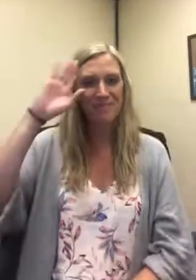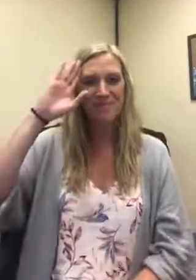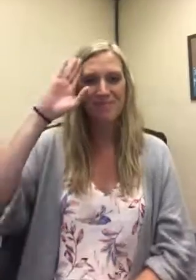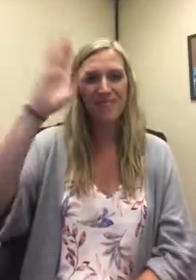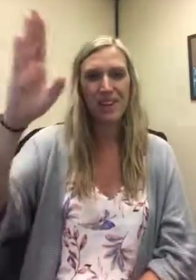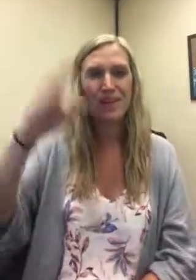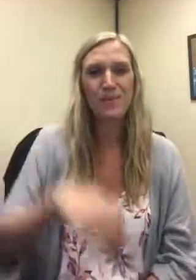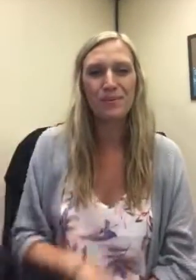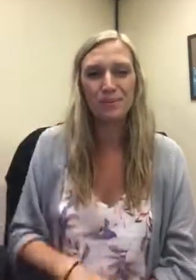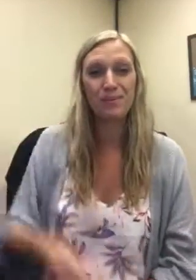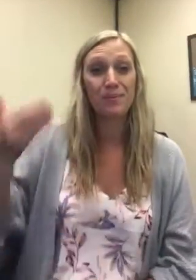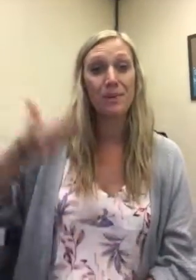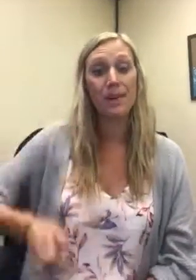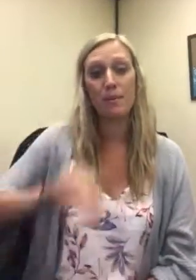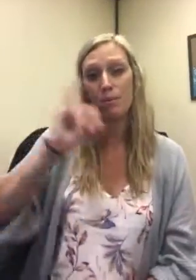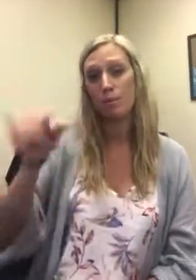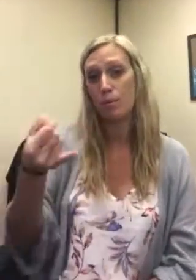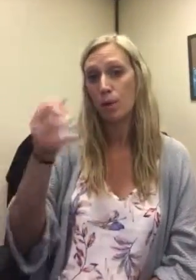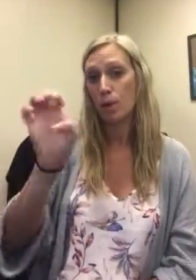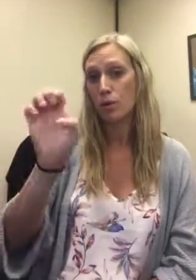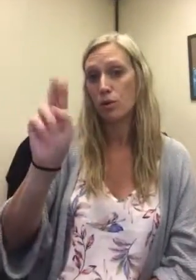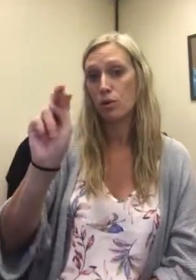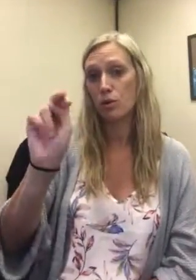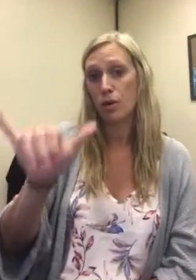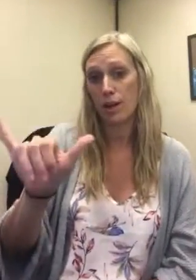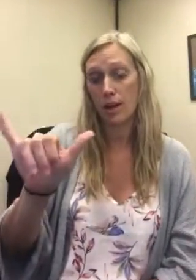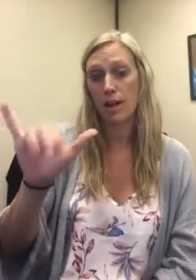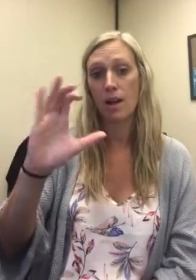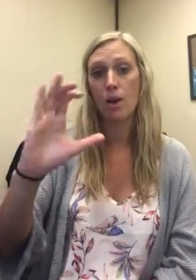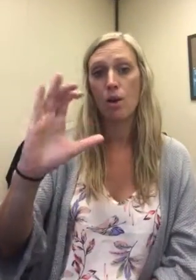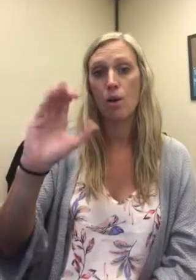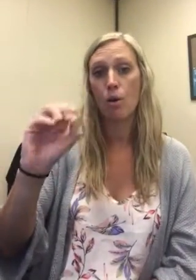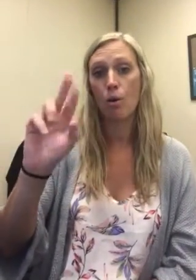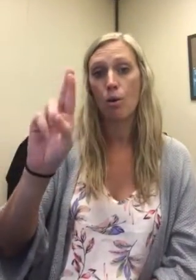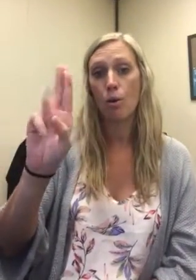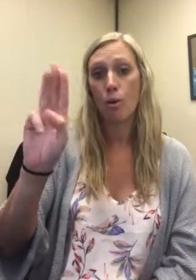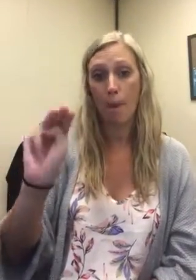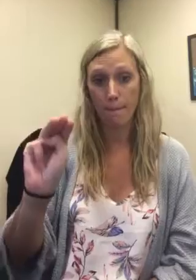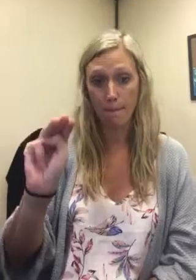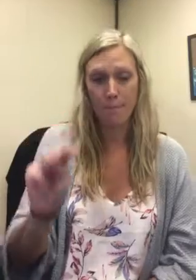Hello! My name is Jenny Corum